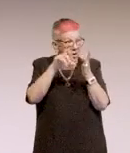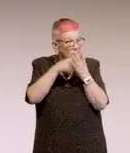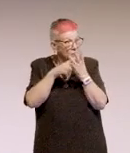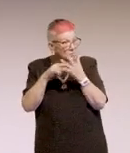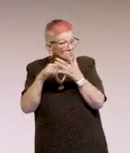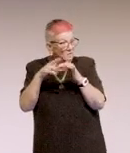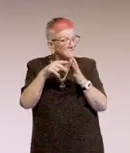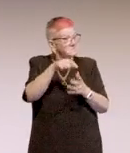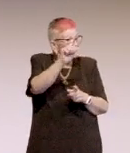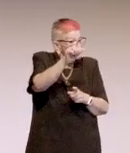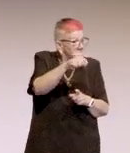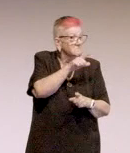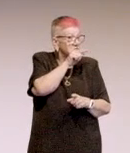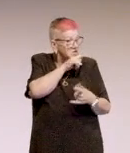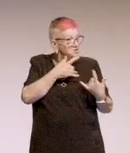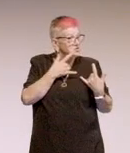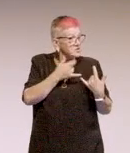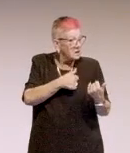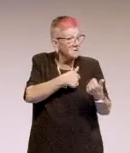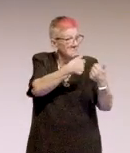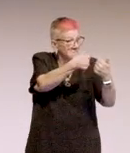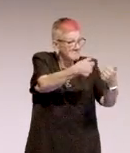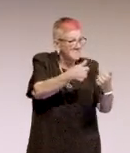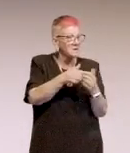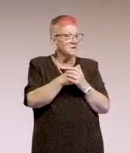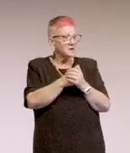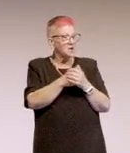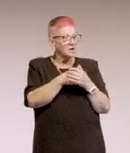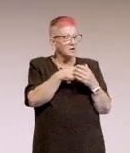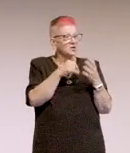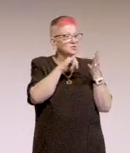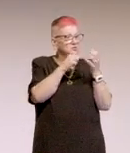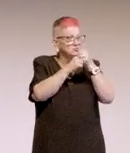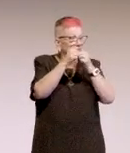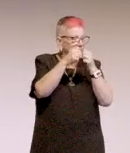Yeah sure. You know, heading structure, all wrong.